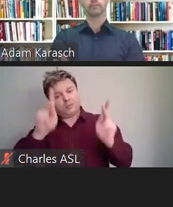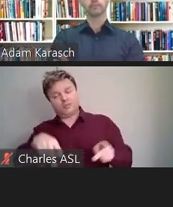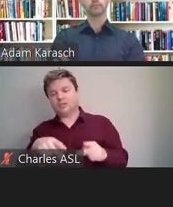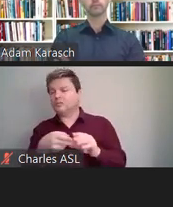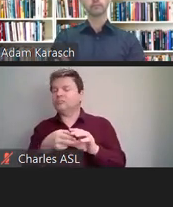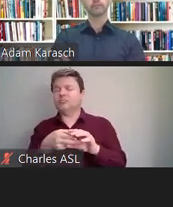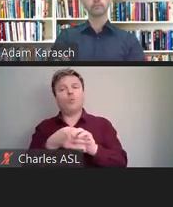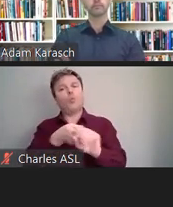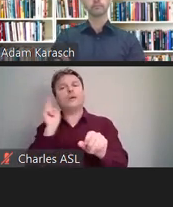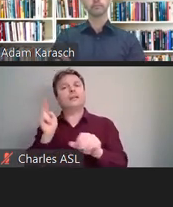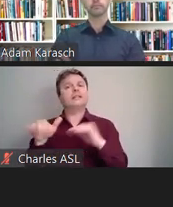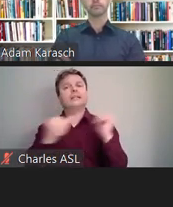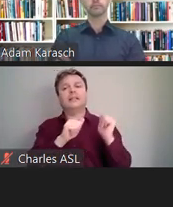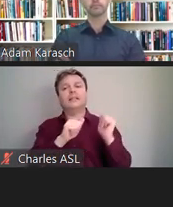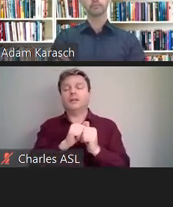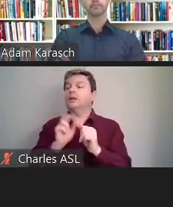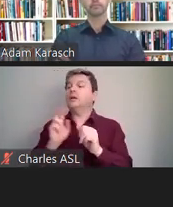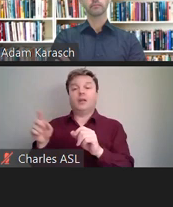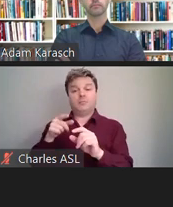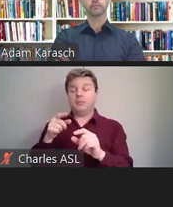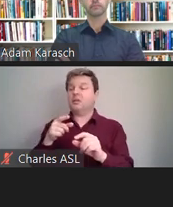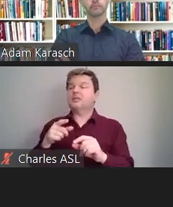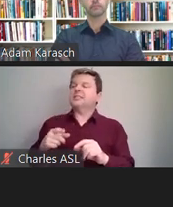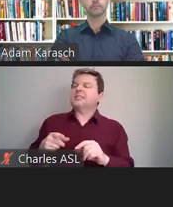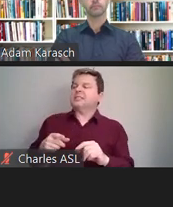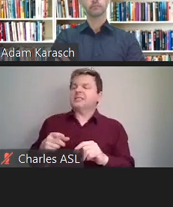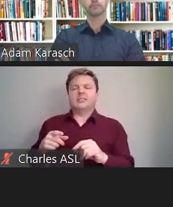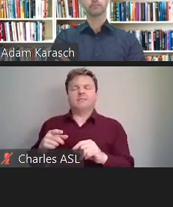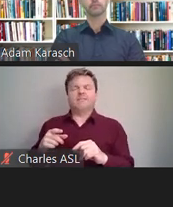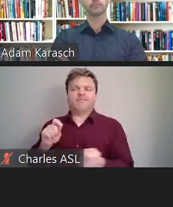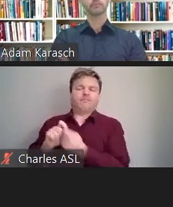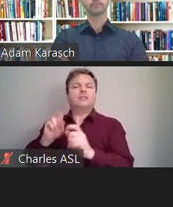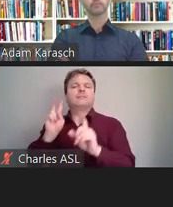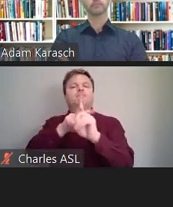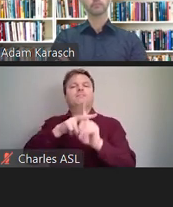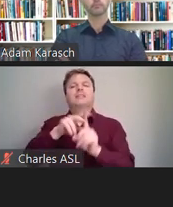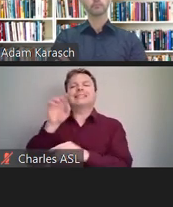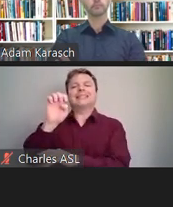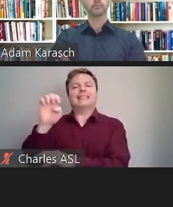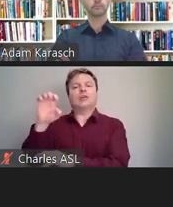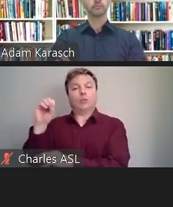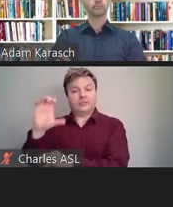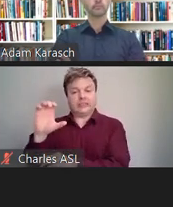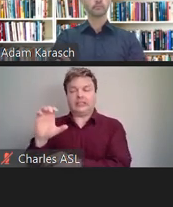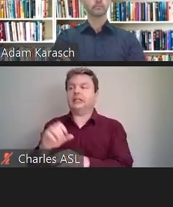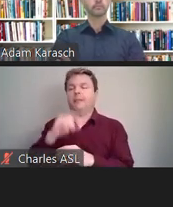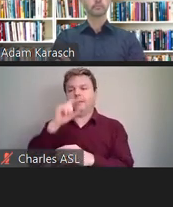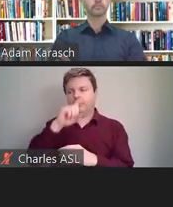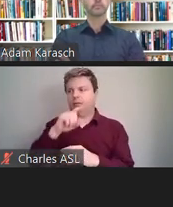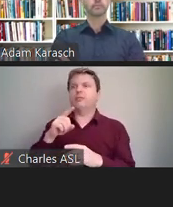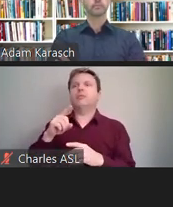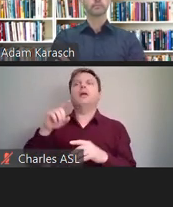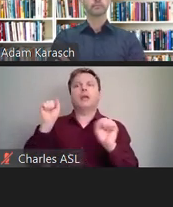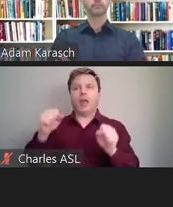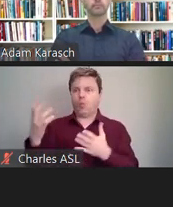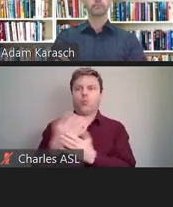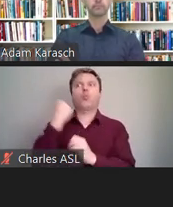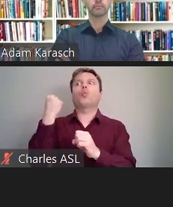with the EEOC, they can get a variety of damages. They can get back pay, which is the amount they would have